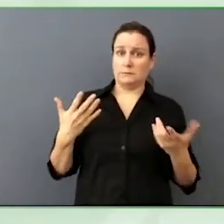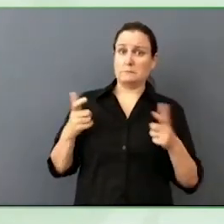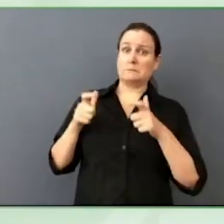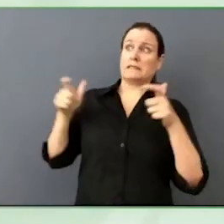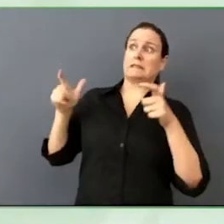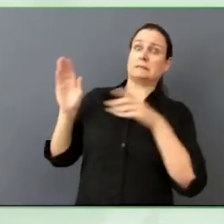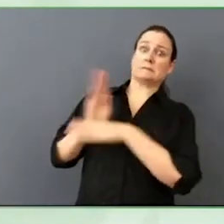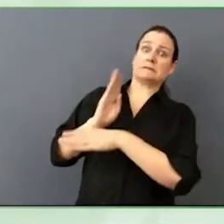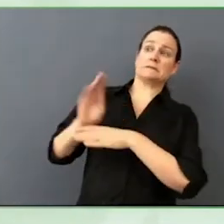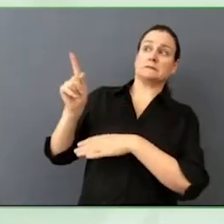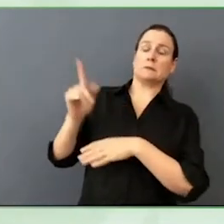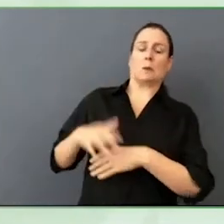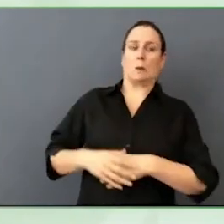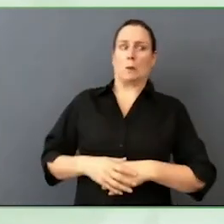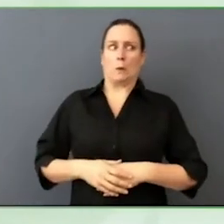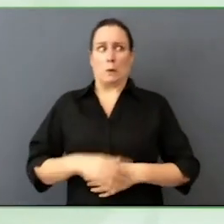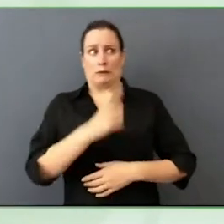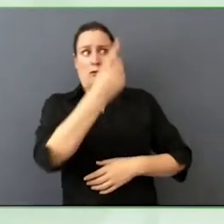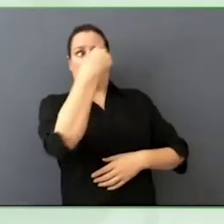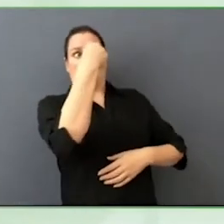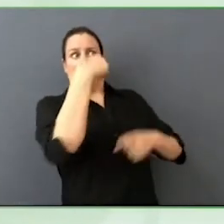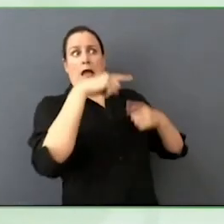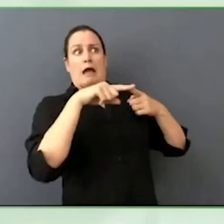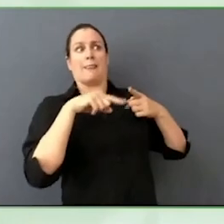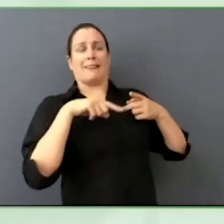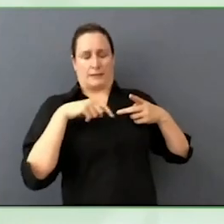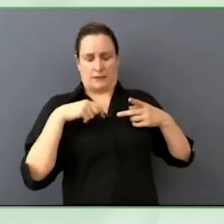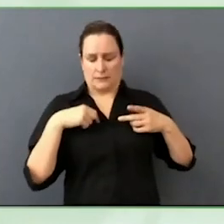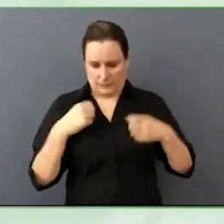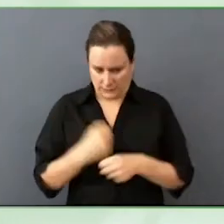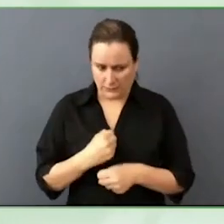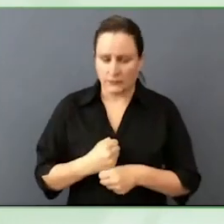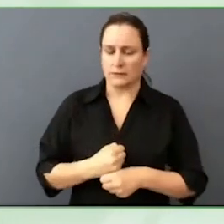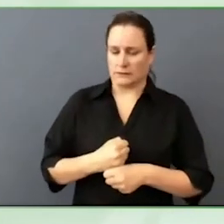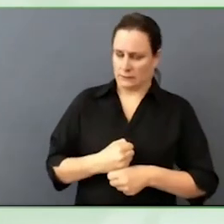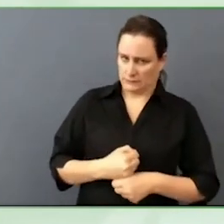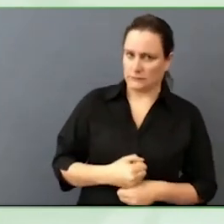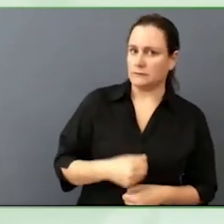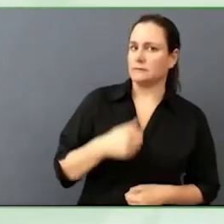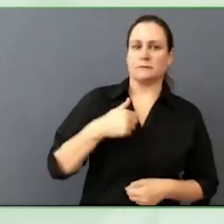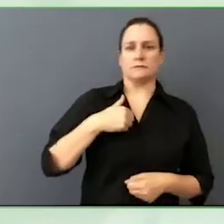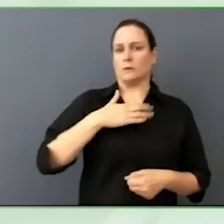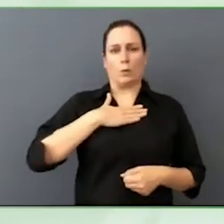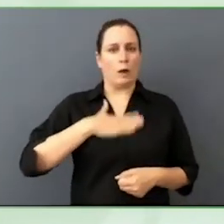Or… Mary, your turn. This is what I would say.